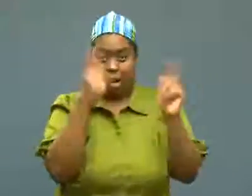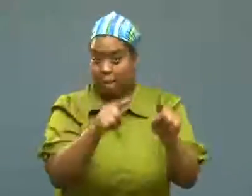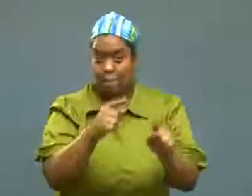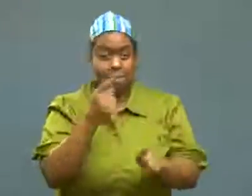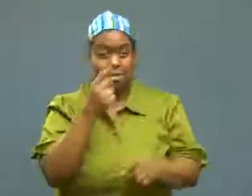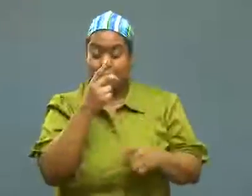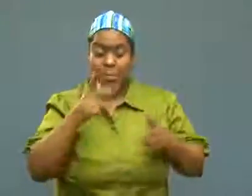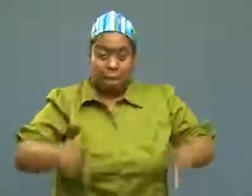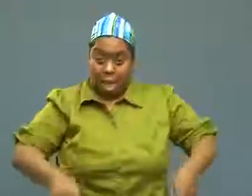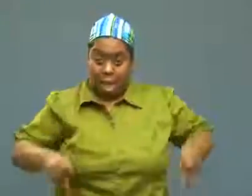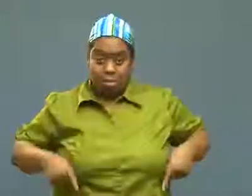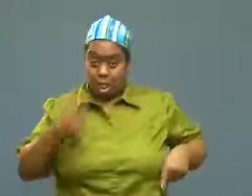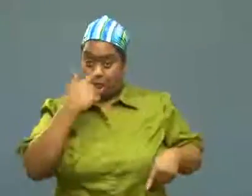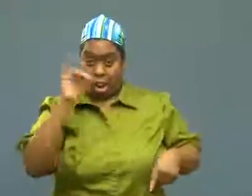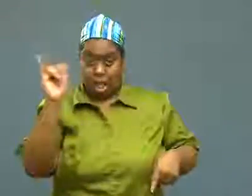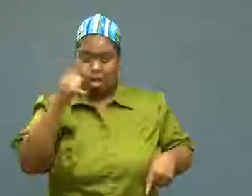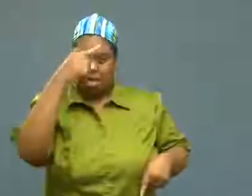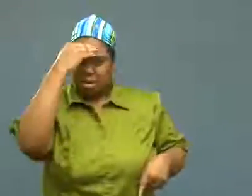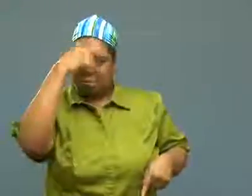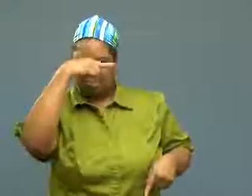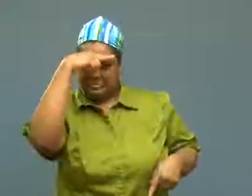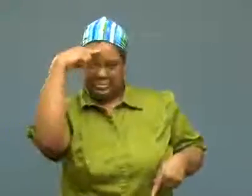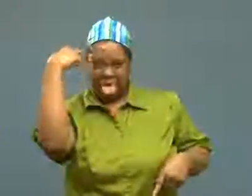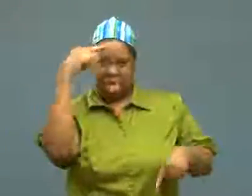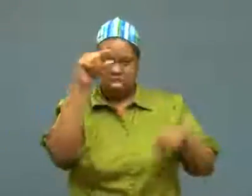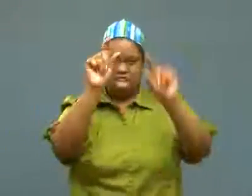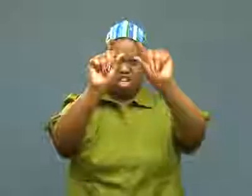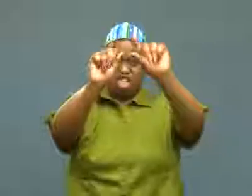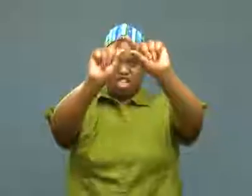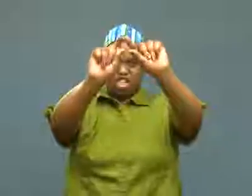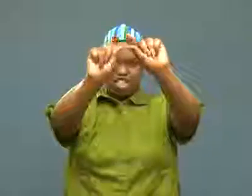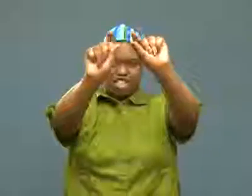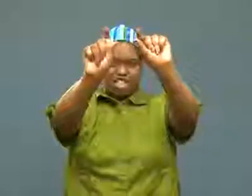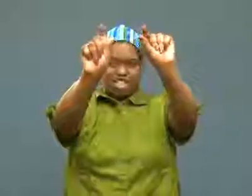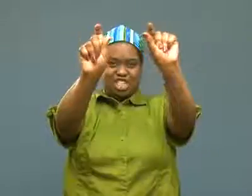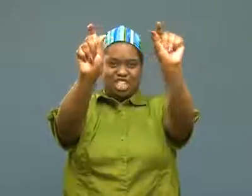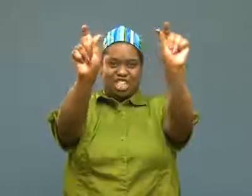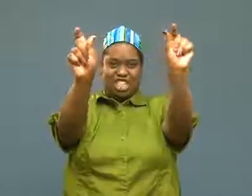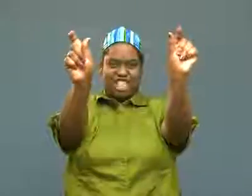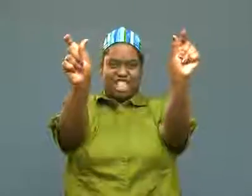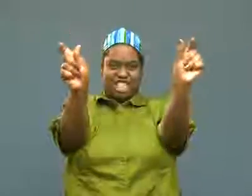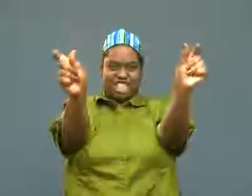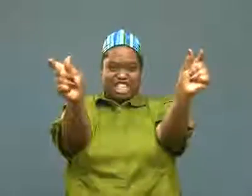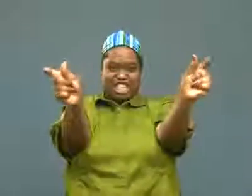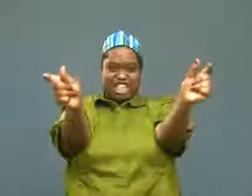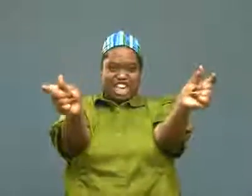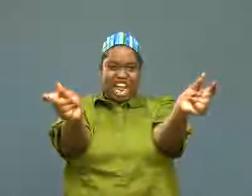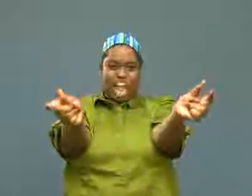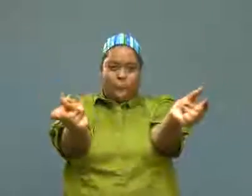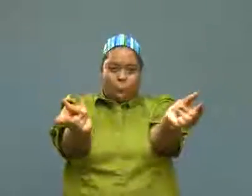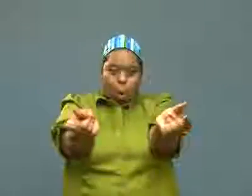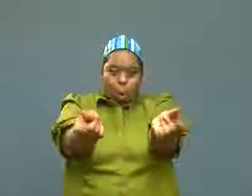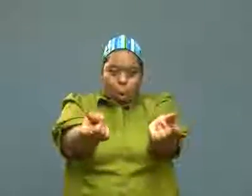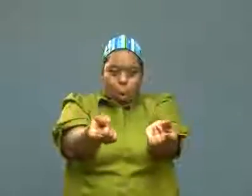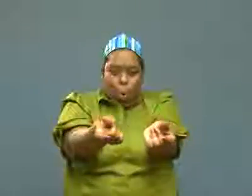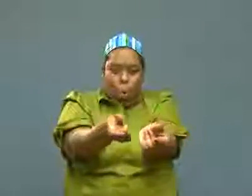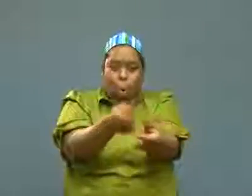Her pants looked like this.. a black circle...